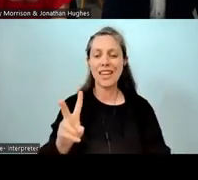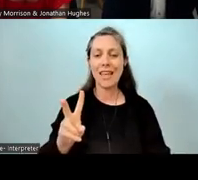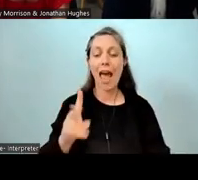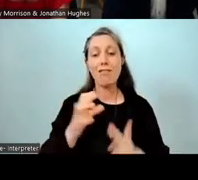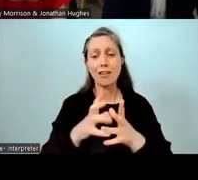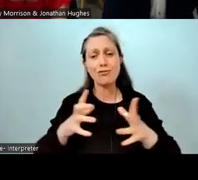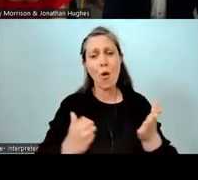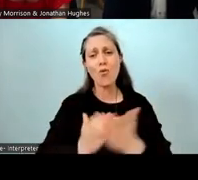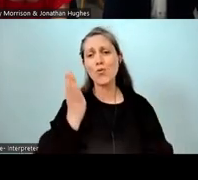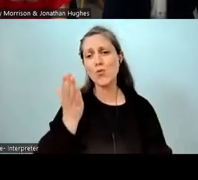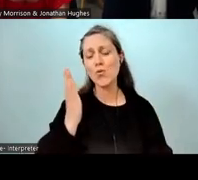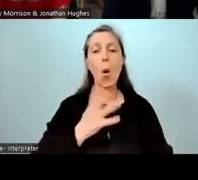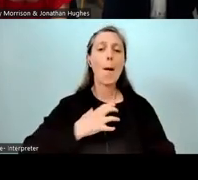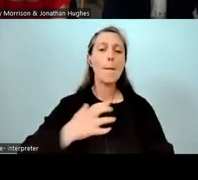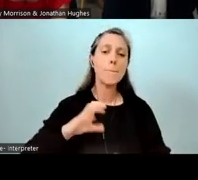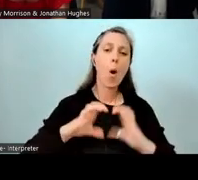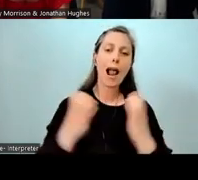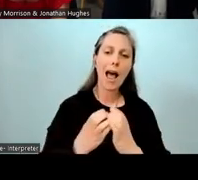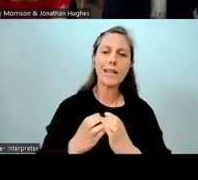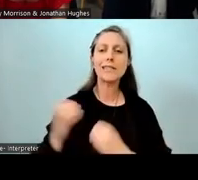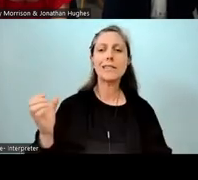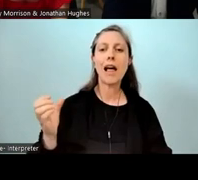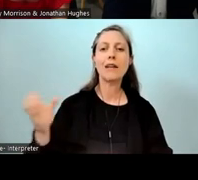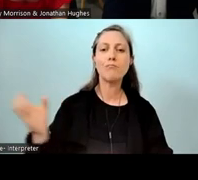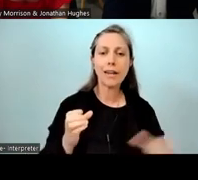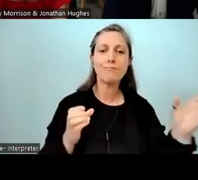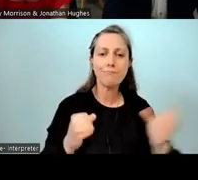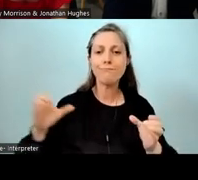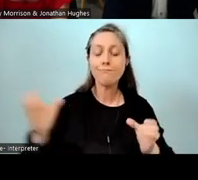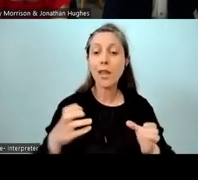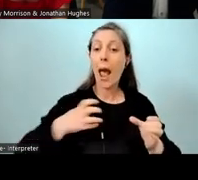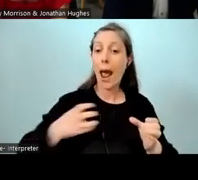as we've got more classes, obviously a lot more Māori medium students in our mainstream classes.